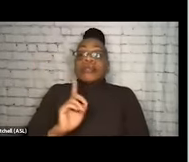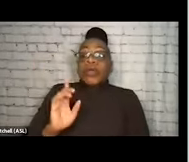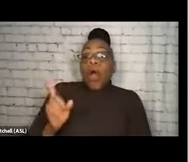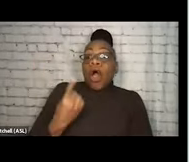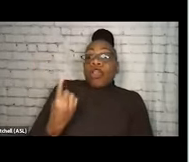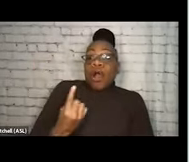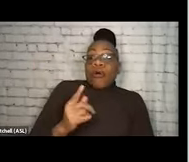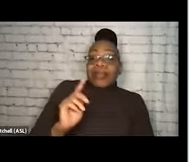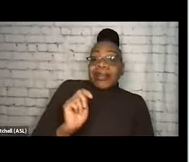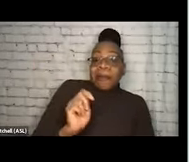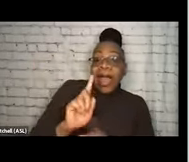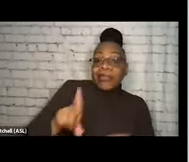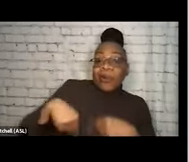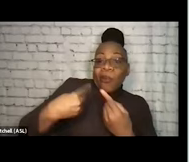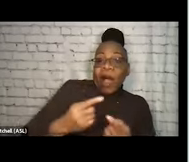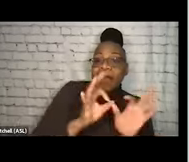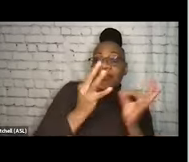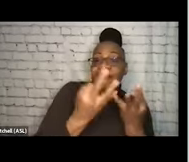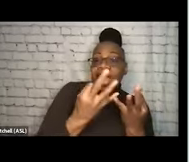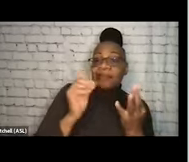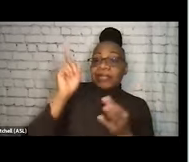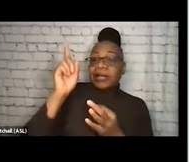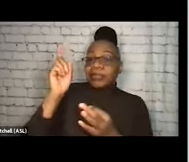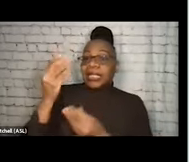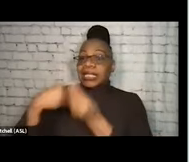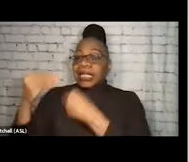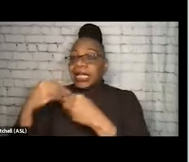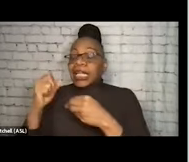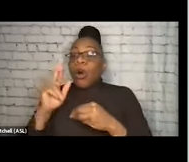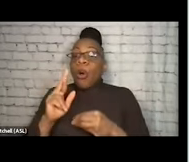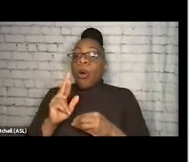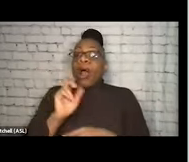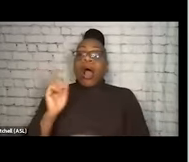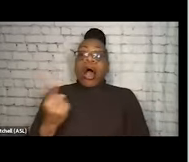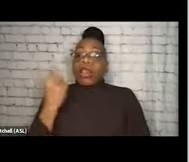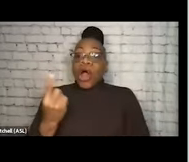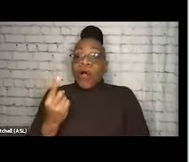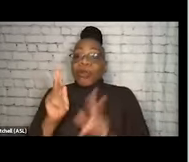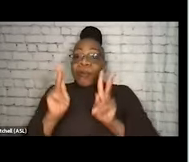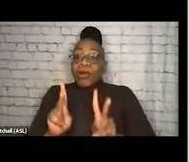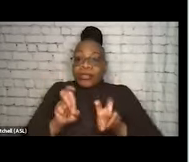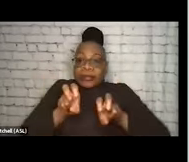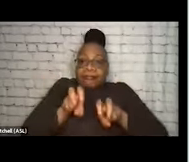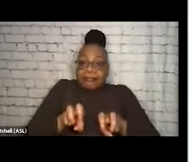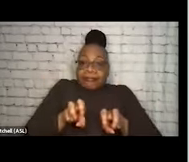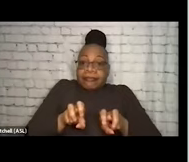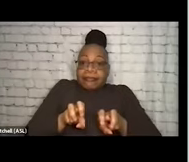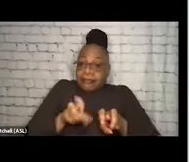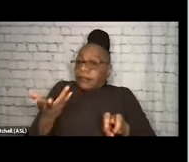Alone can be in the room right next to someone who could save your life or help you. Alone can mean a lot of things, but it is when we lose people the most.